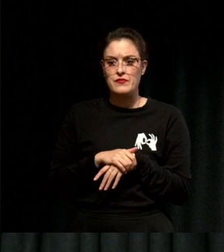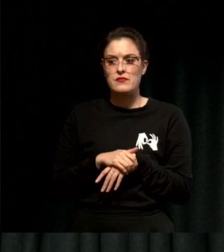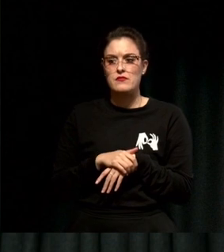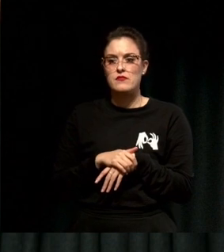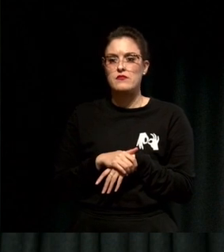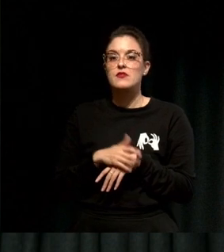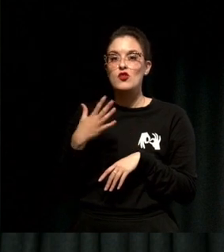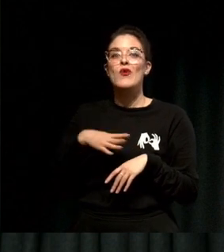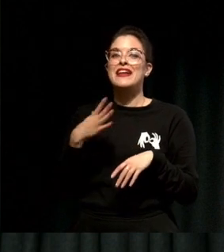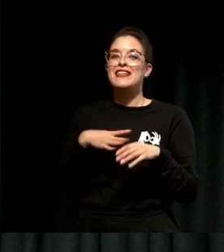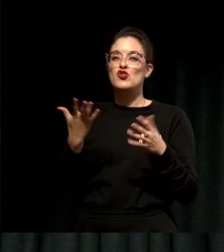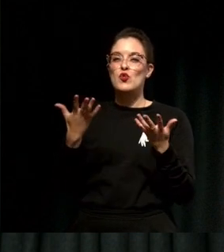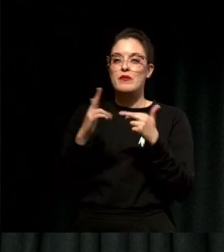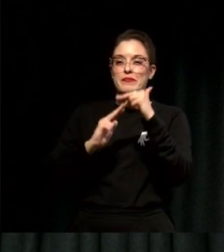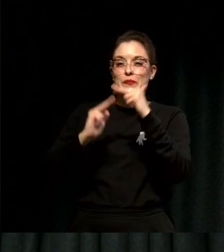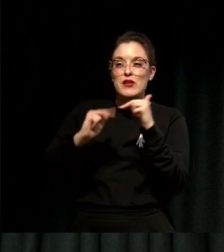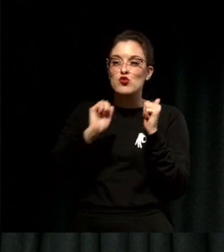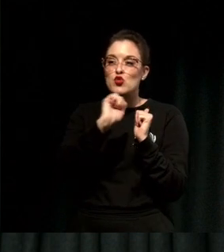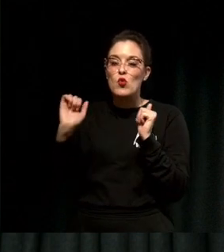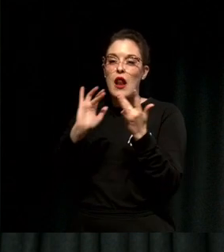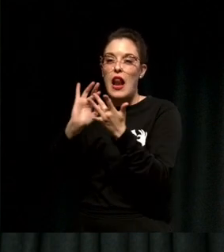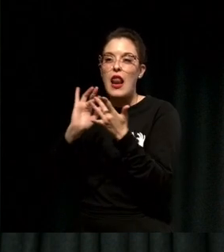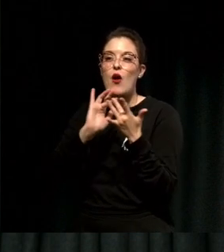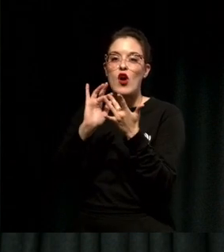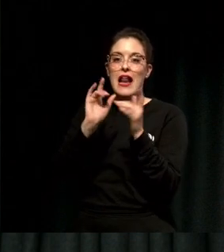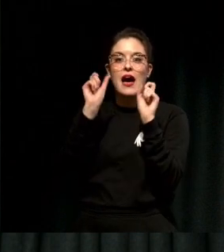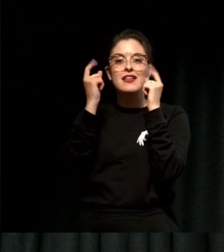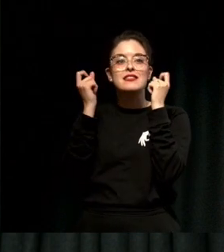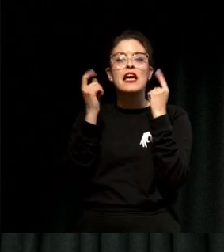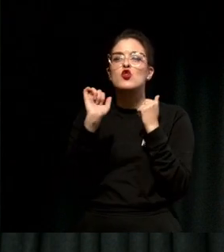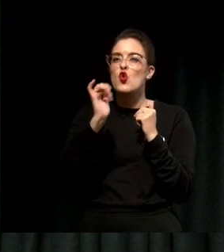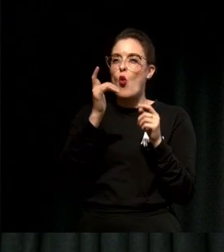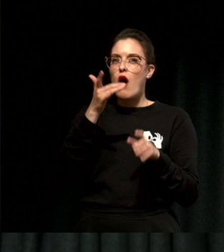To build that Network you have to understand your why and speak about it openly and with